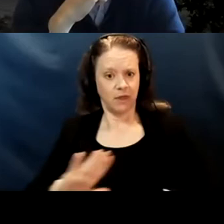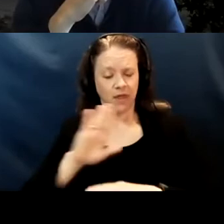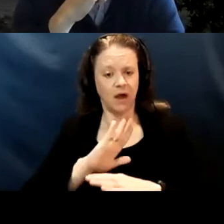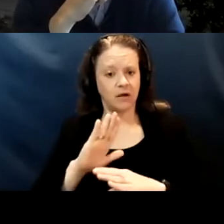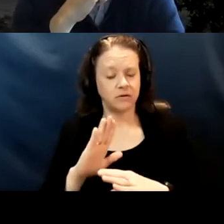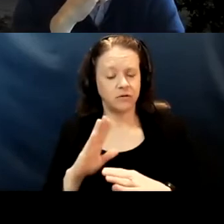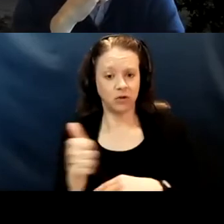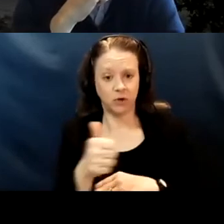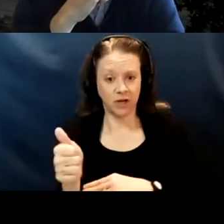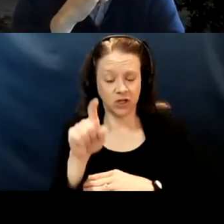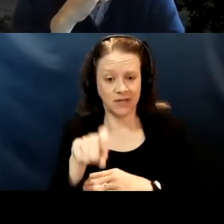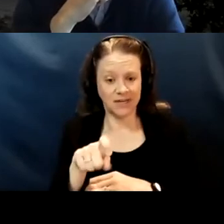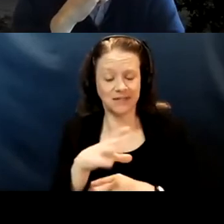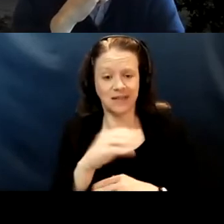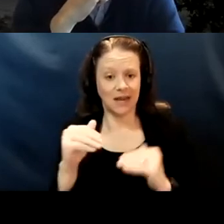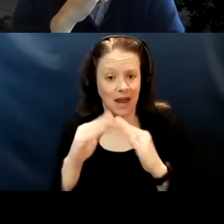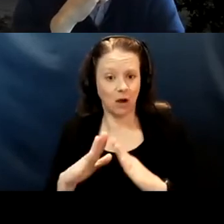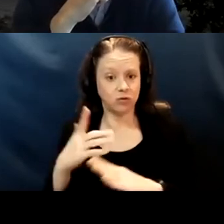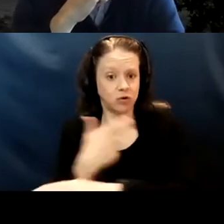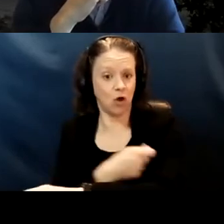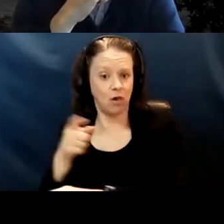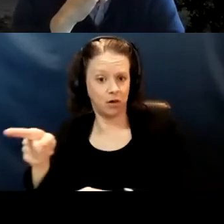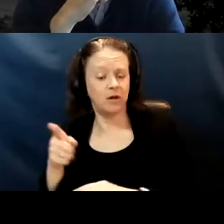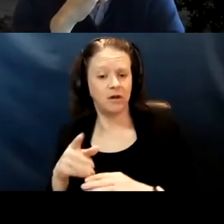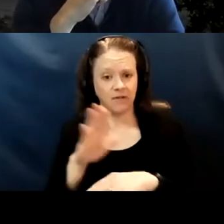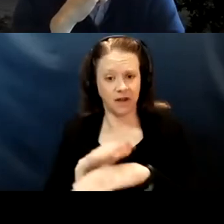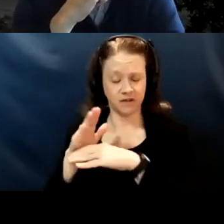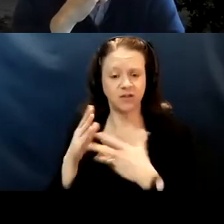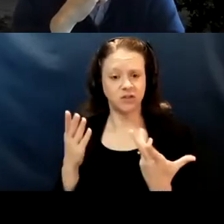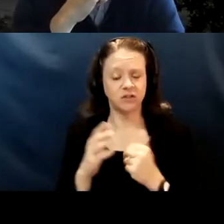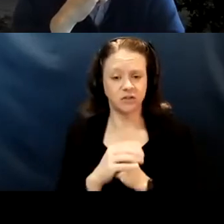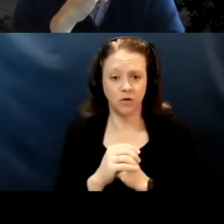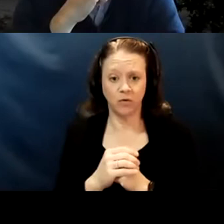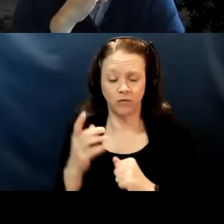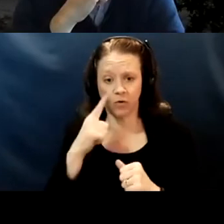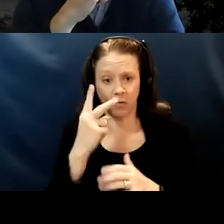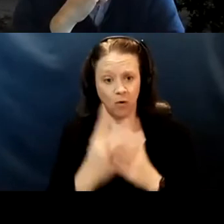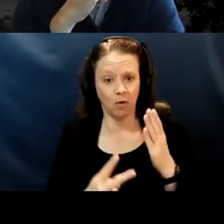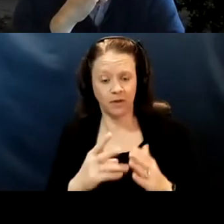And house call vaccinations for both people with disabilities and older persons. Denny. Hi everyone.